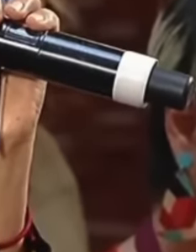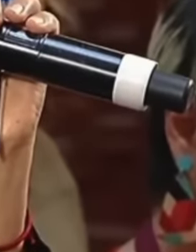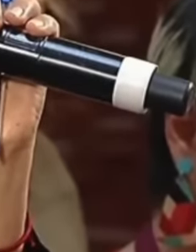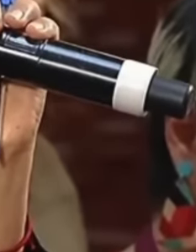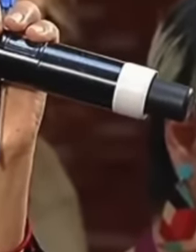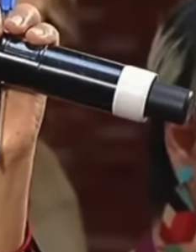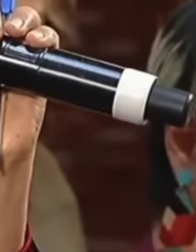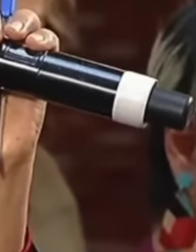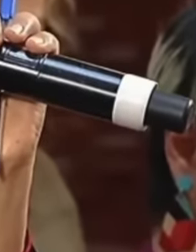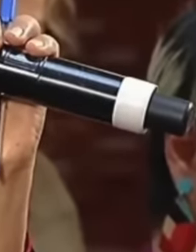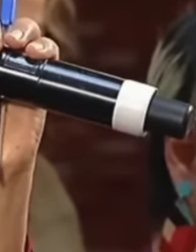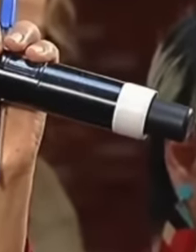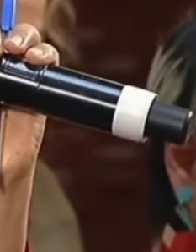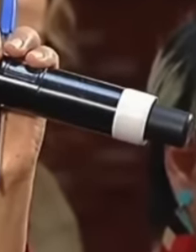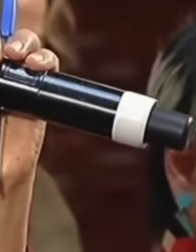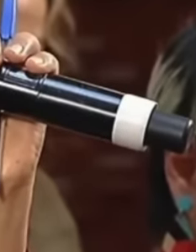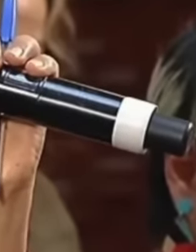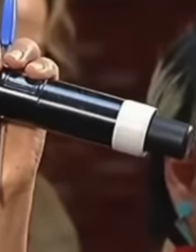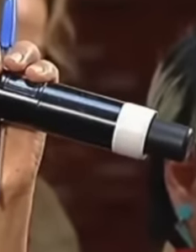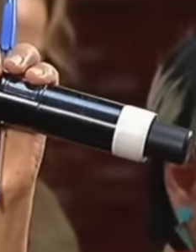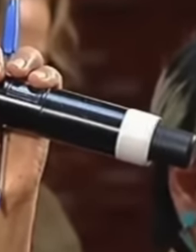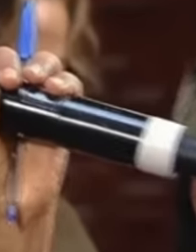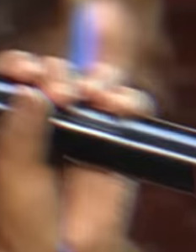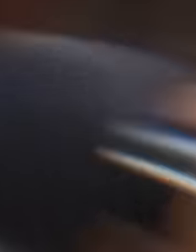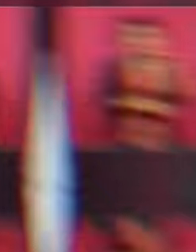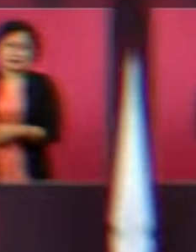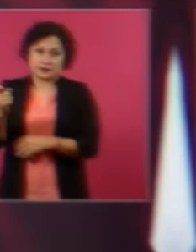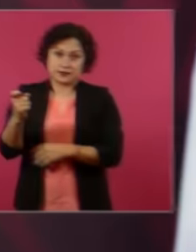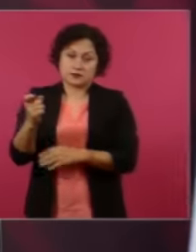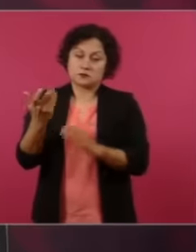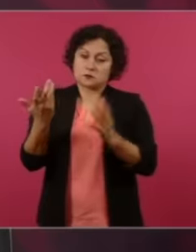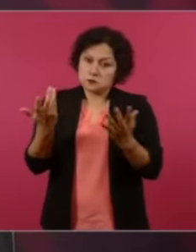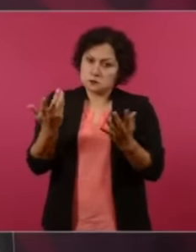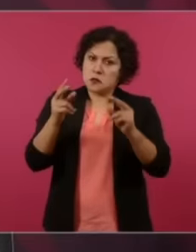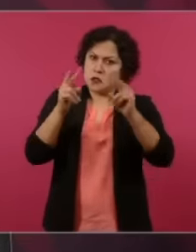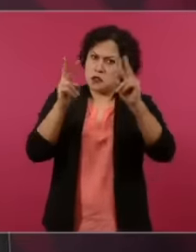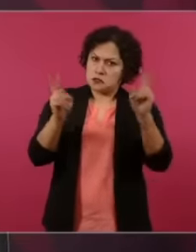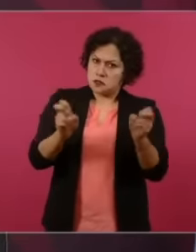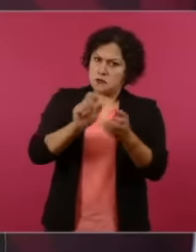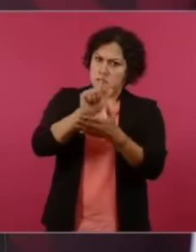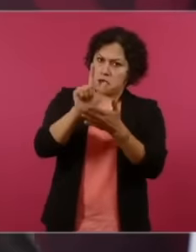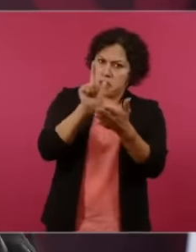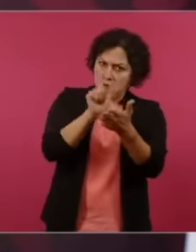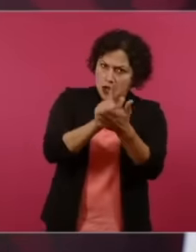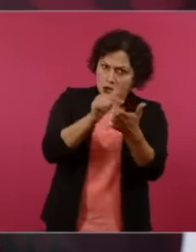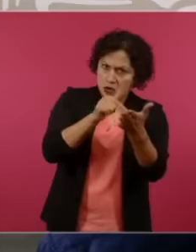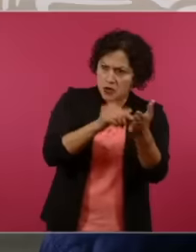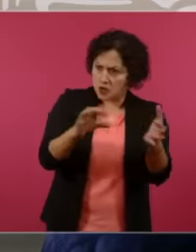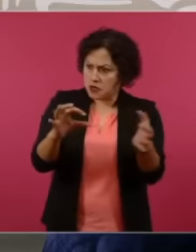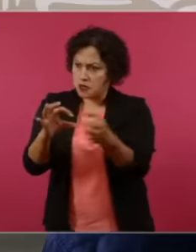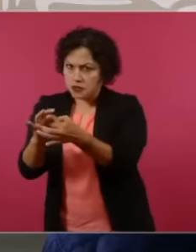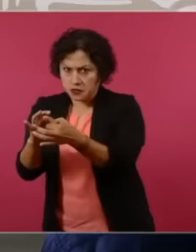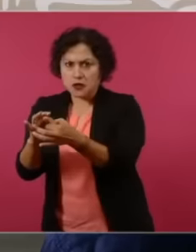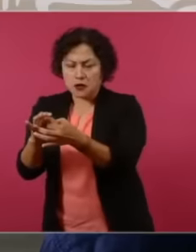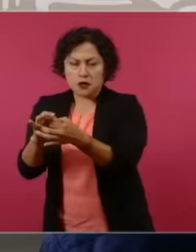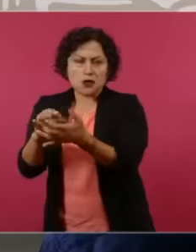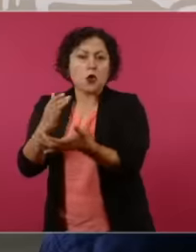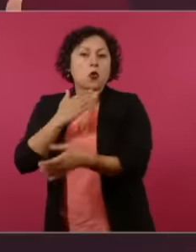California, South and Mexico. President López Obrador has a lot of patience and experience.